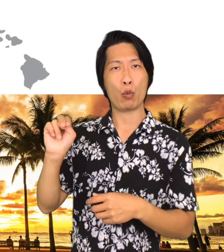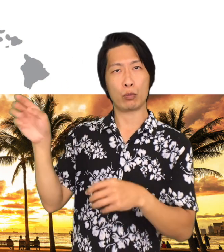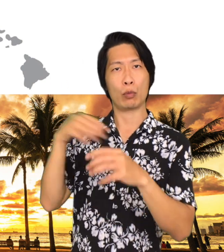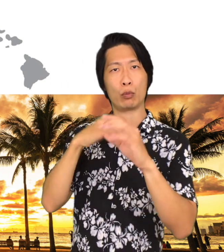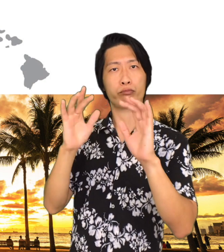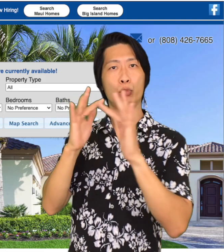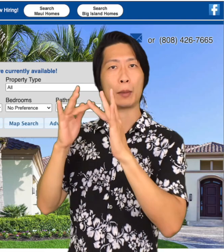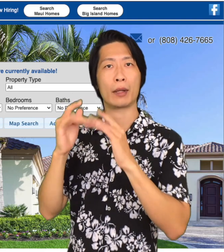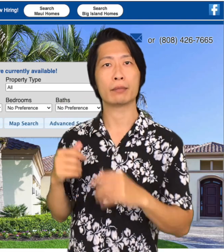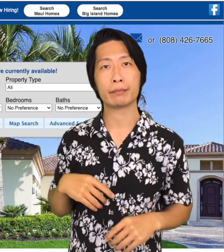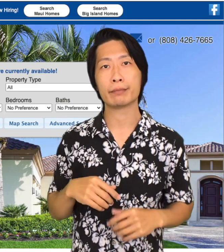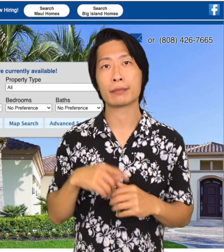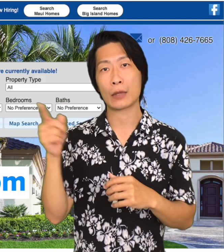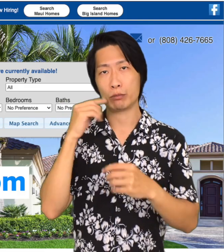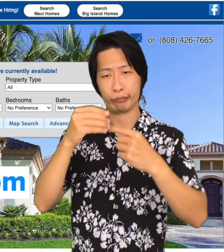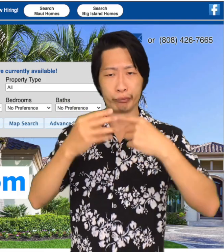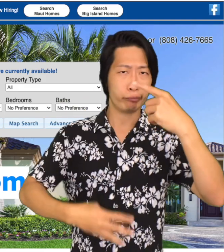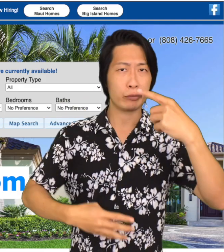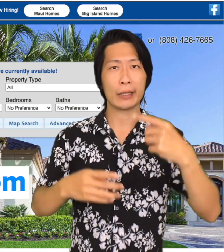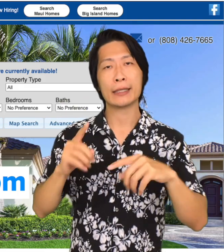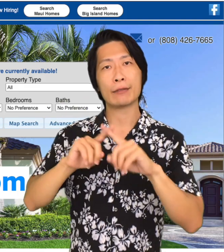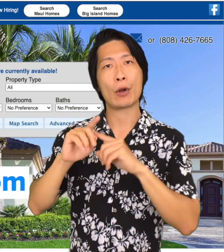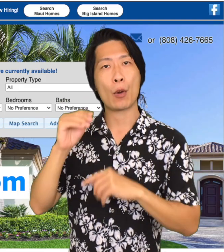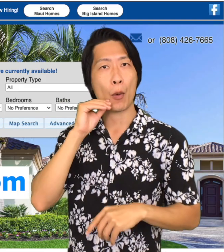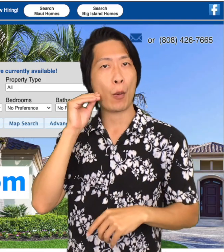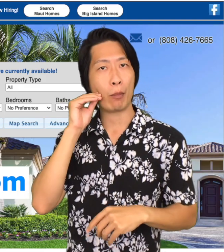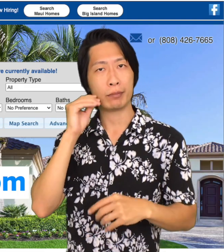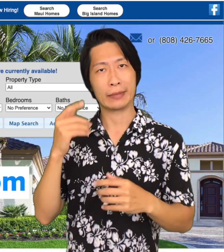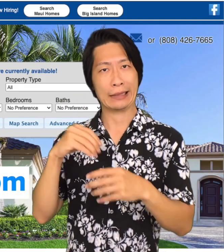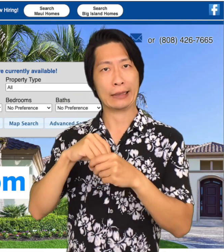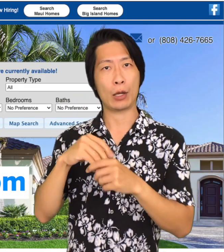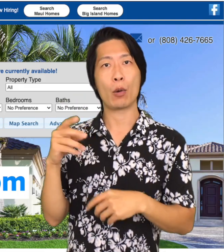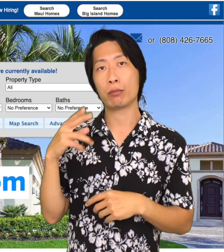has a website and this shows the home listings in Hawaii that are for sale.